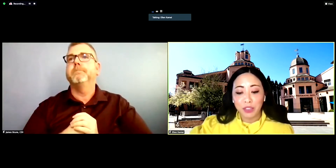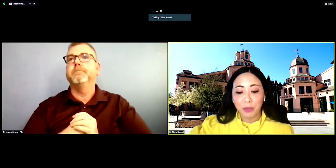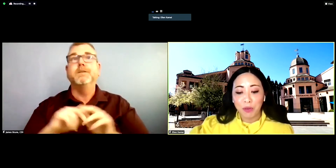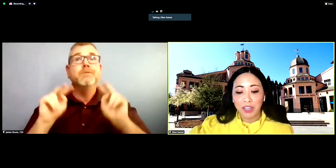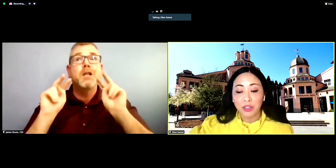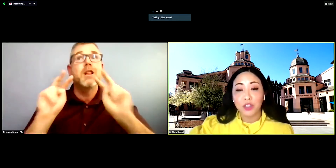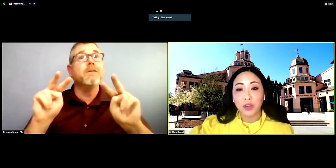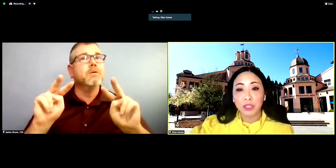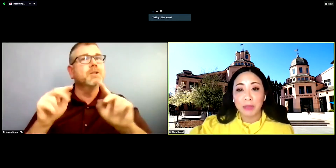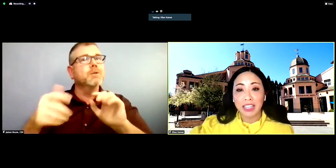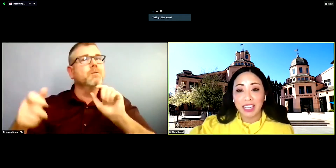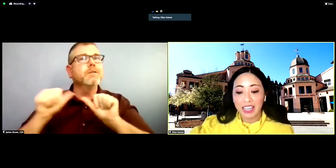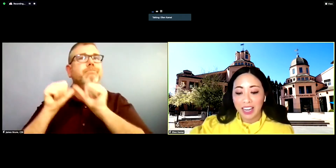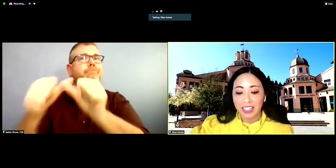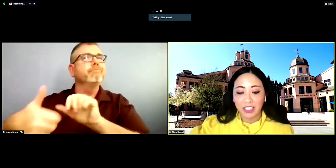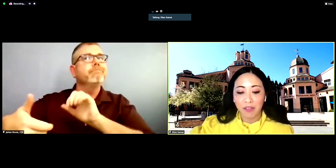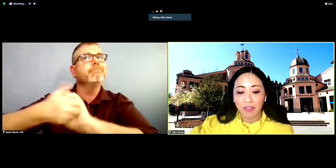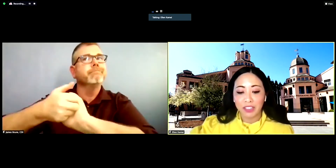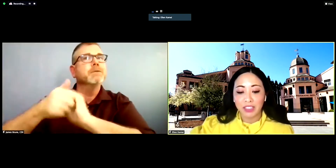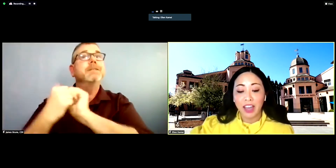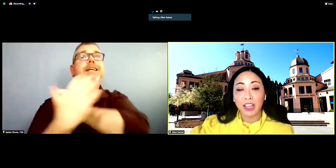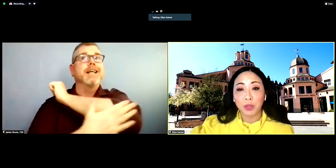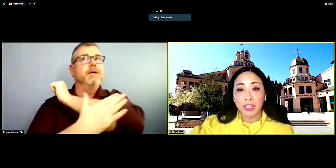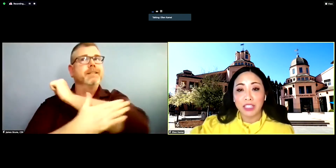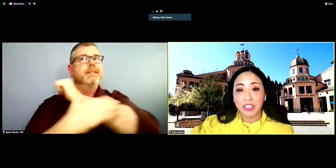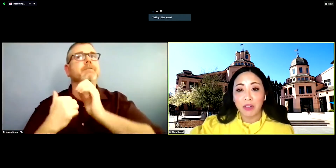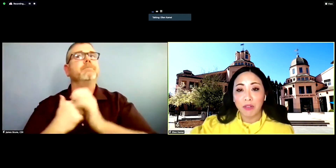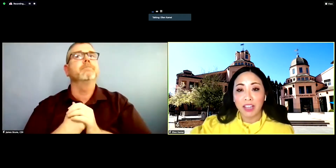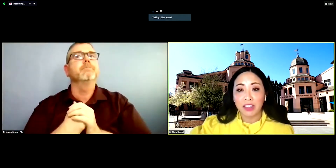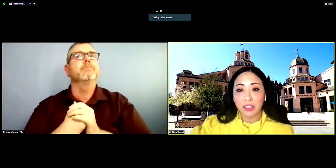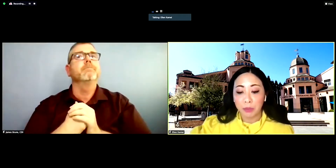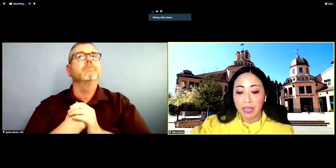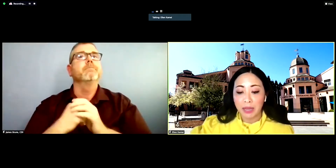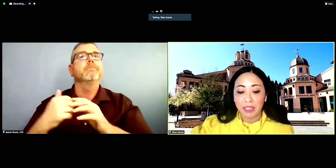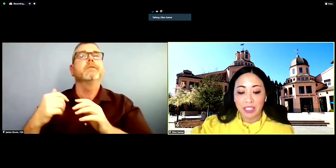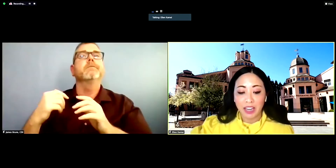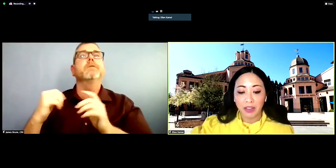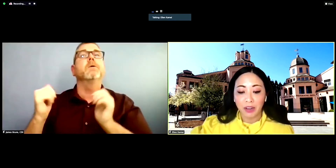Supervisor Joe Simitian and his office, as we continue to fight this pandemic together.